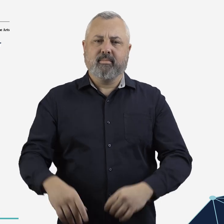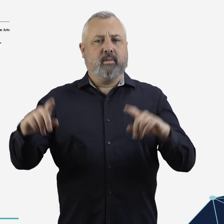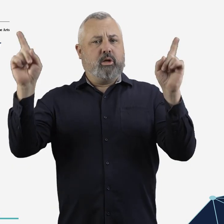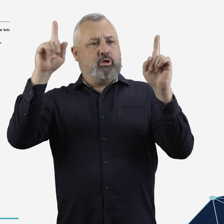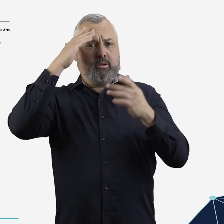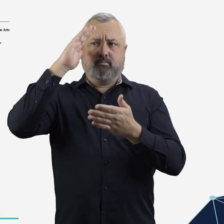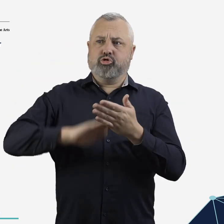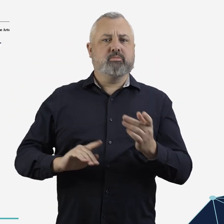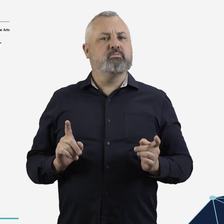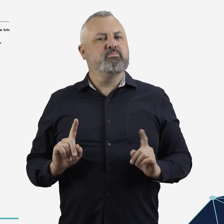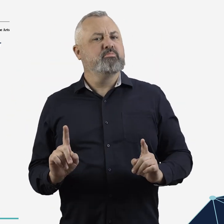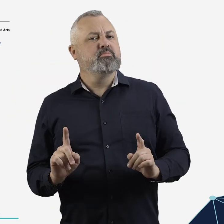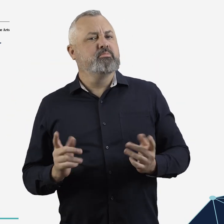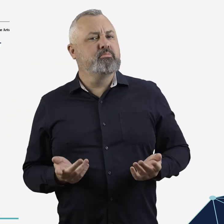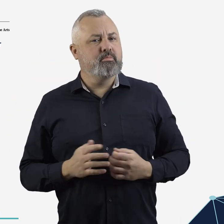The current experience